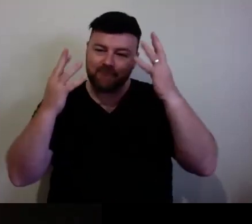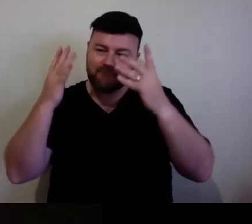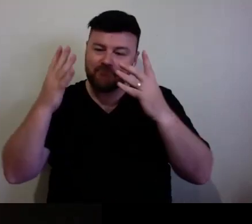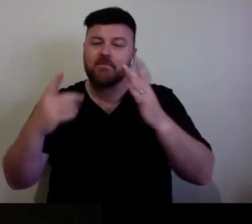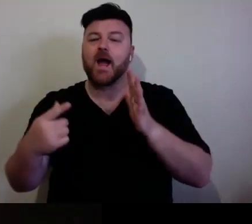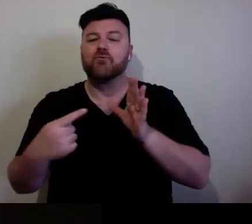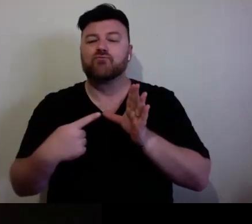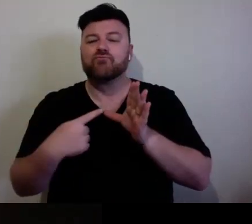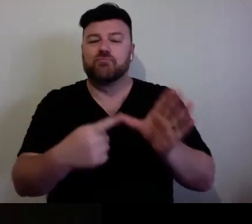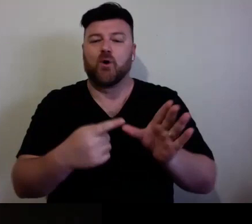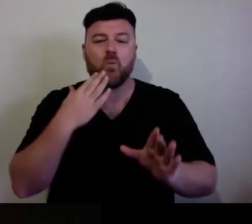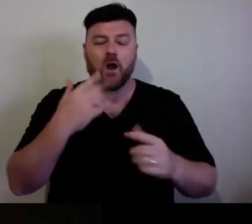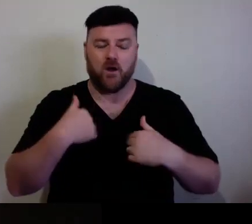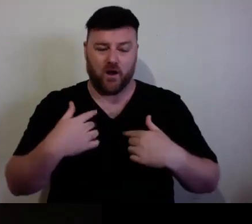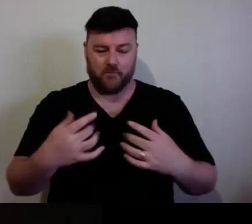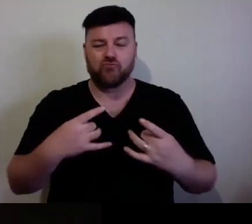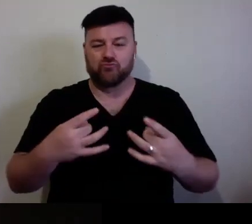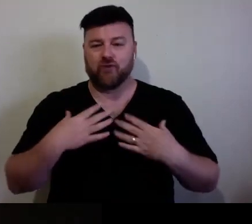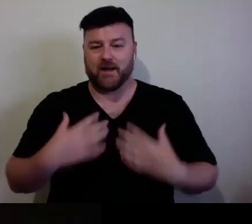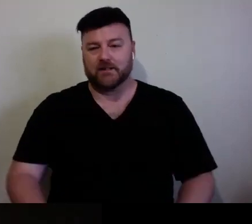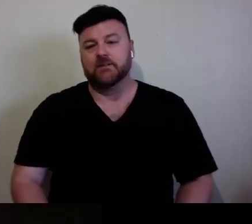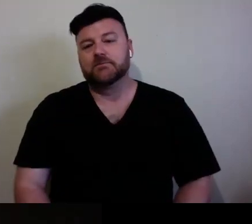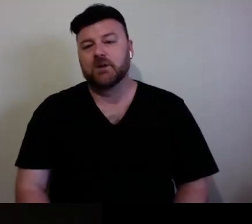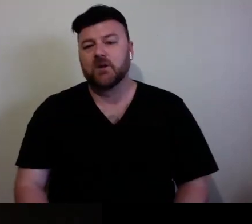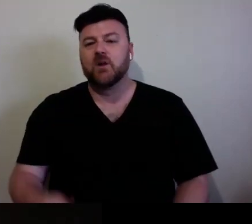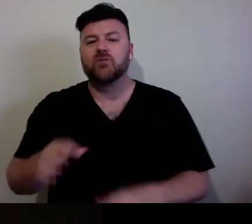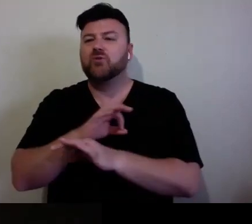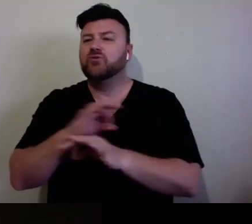More a synchronous.